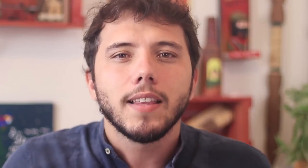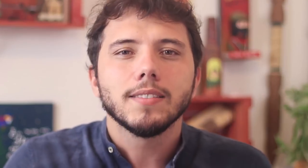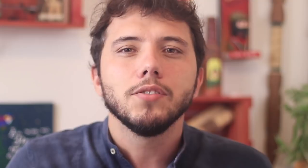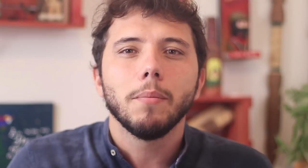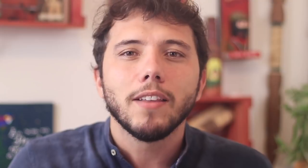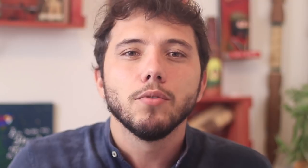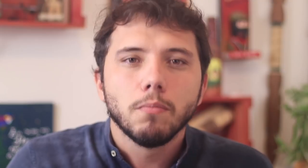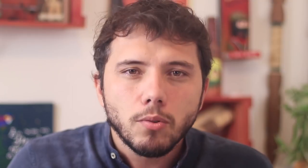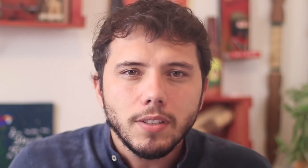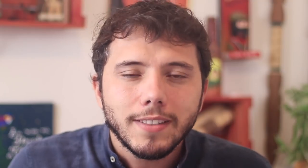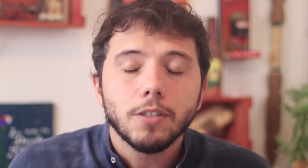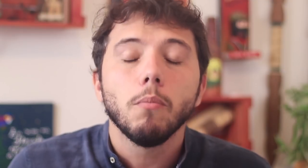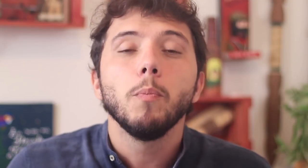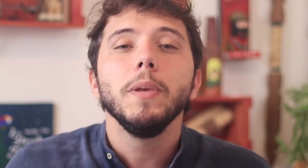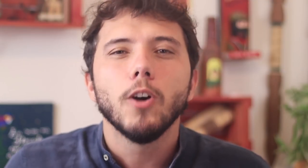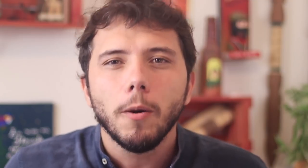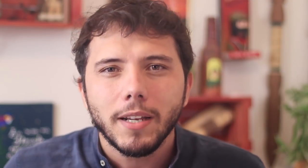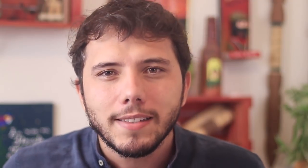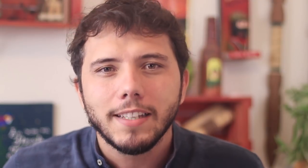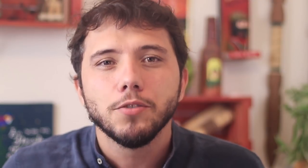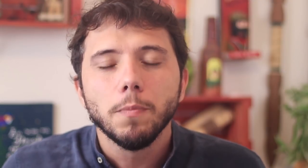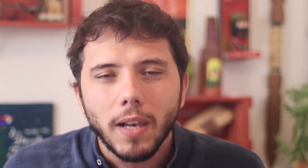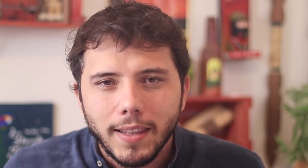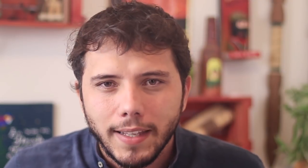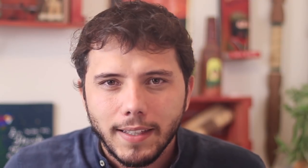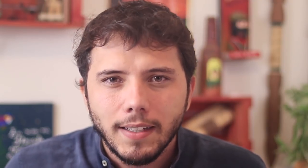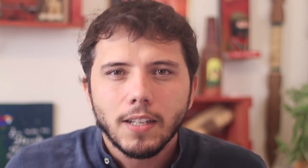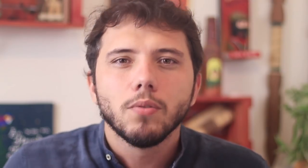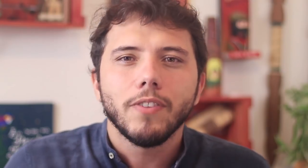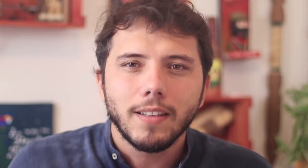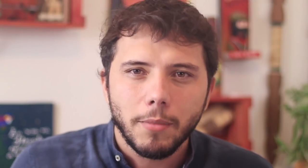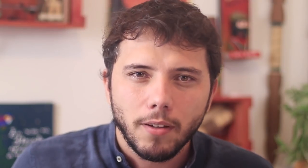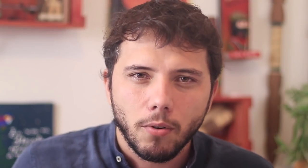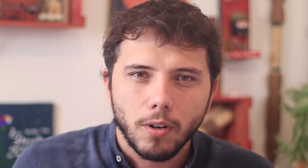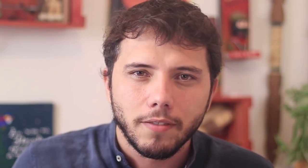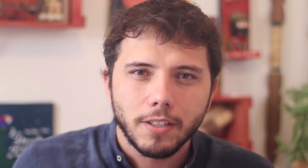And he is being called out by the entire world as the worst president in the planet in facing the Corona virus.